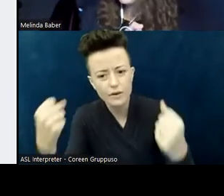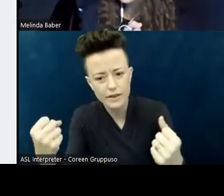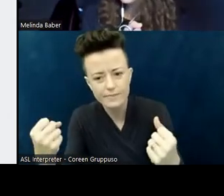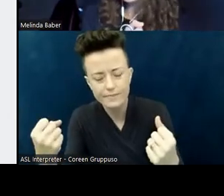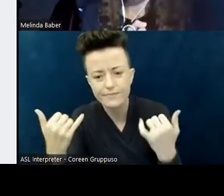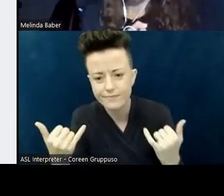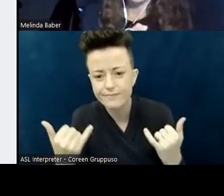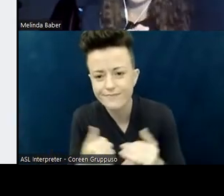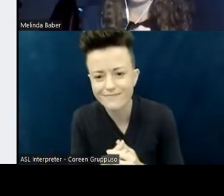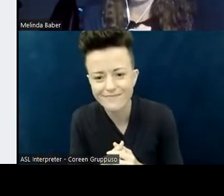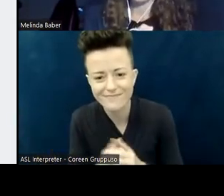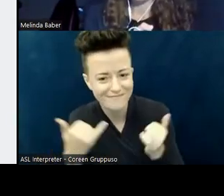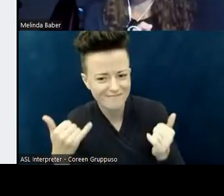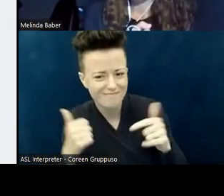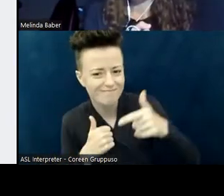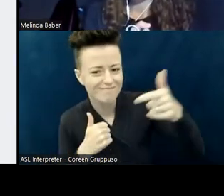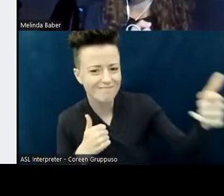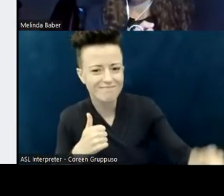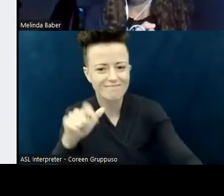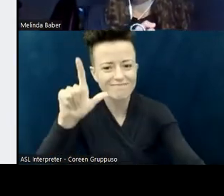I'll turn it over and invite Lynn to introduce.